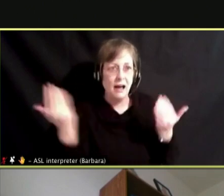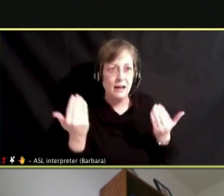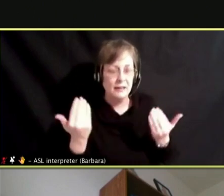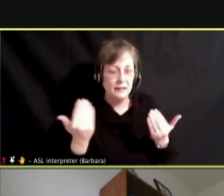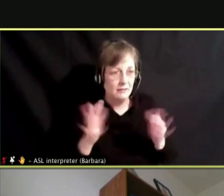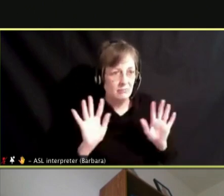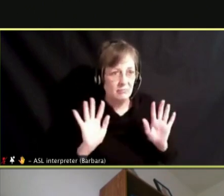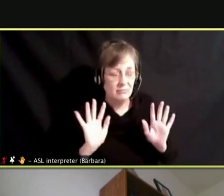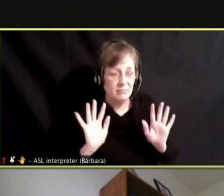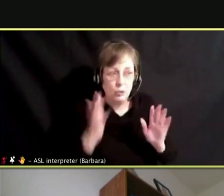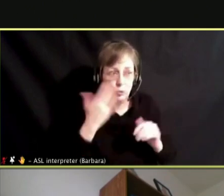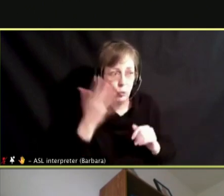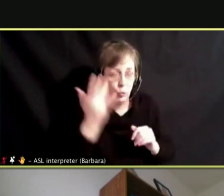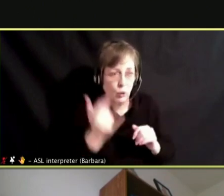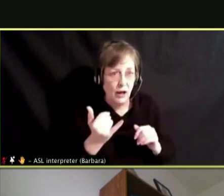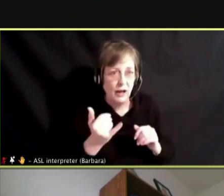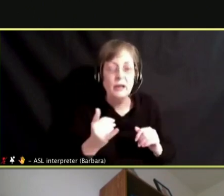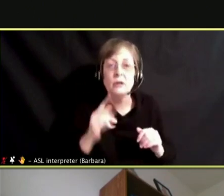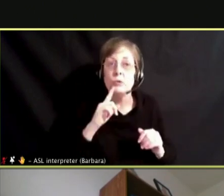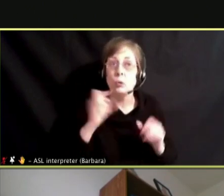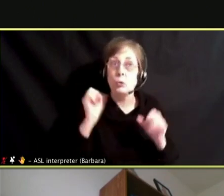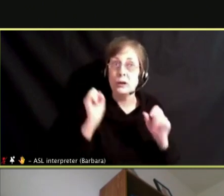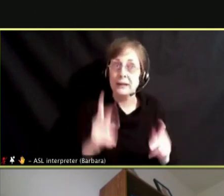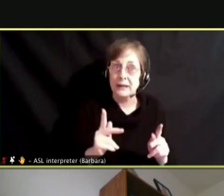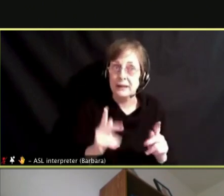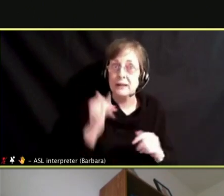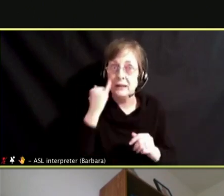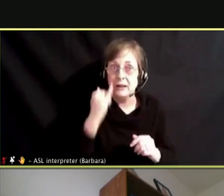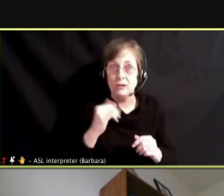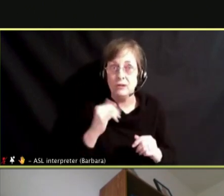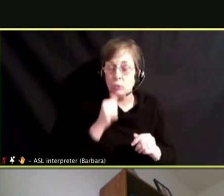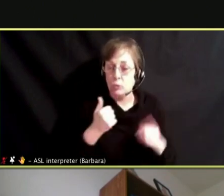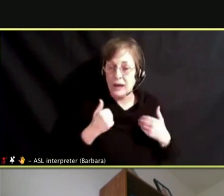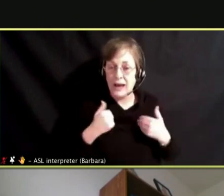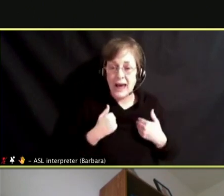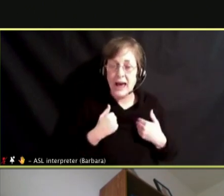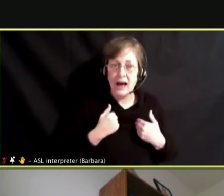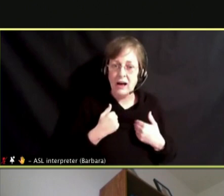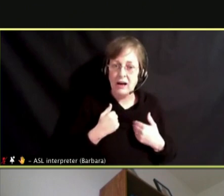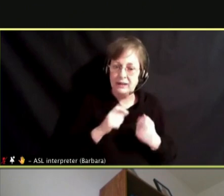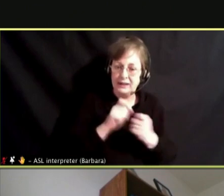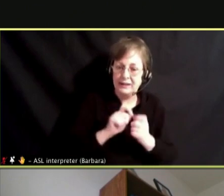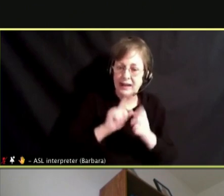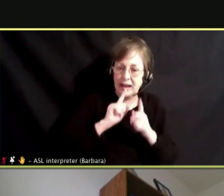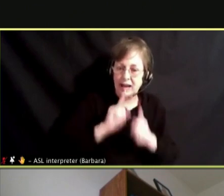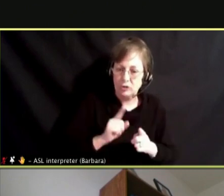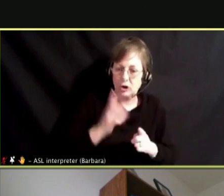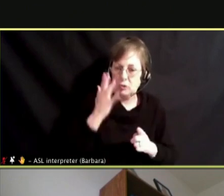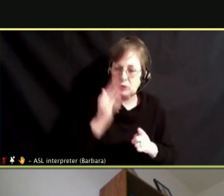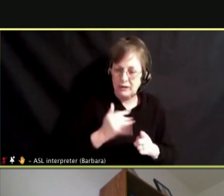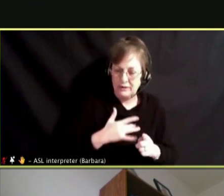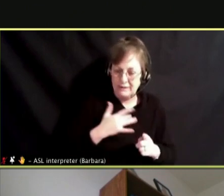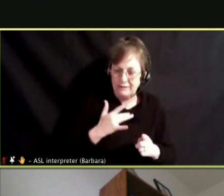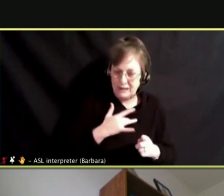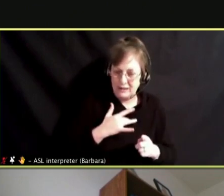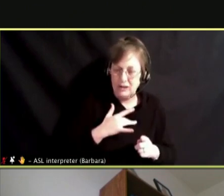IT IS OKAY IF YOU DON'T HAVE THE ANSWER OF WHY YOU HAVE THE EMOTIONS YOU ARE FEELING.